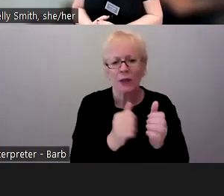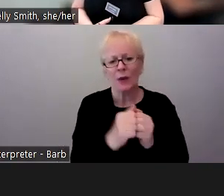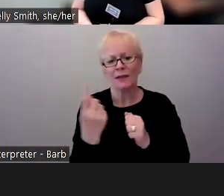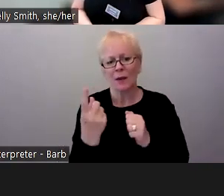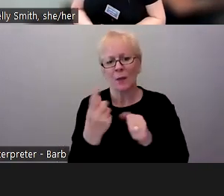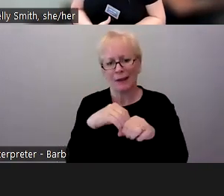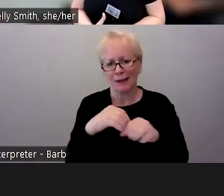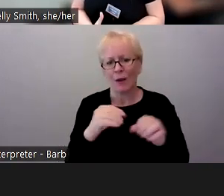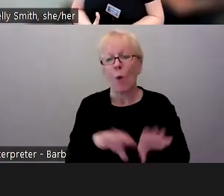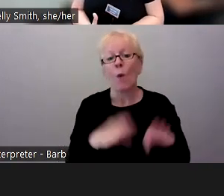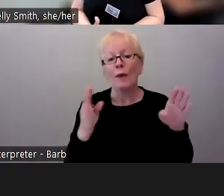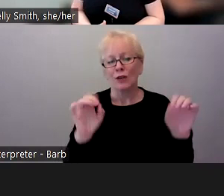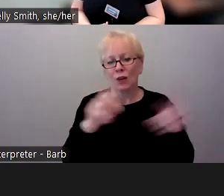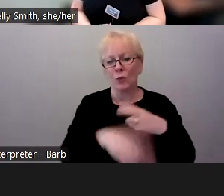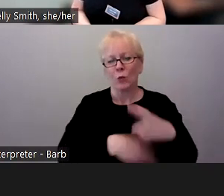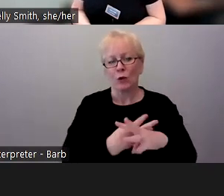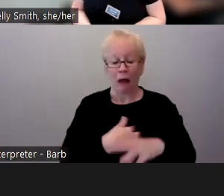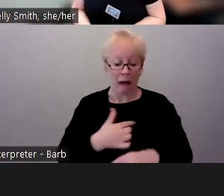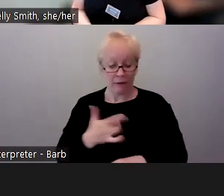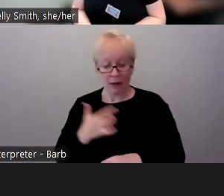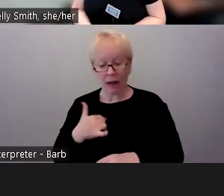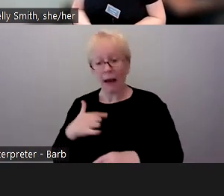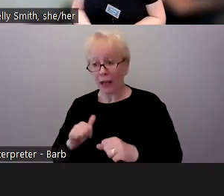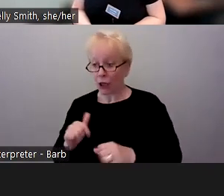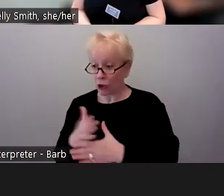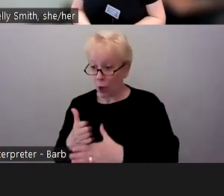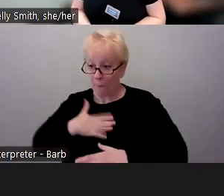And I felt like I could share with them my contacts, they could share with me their contacts,